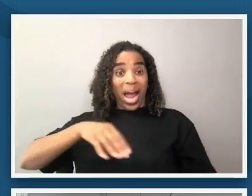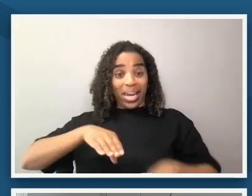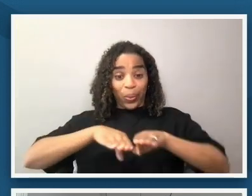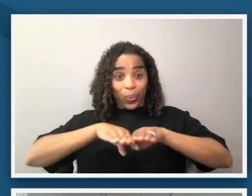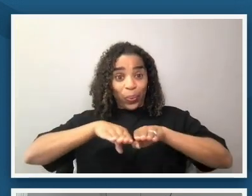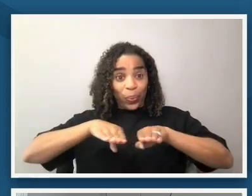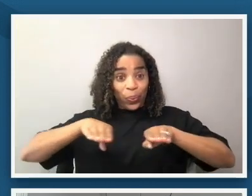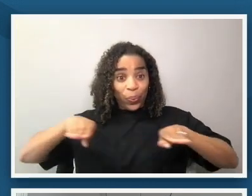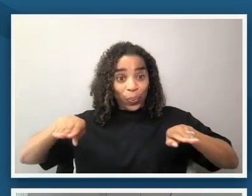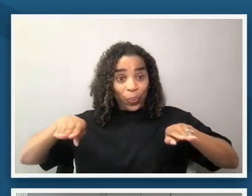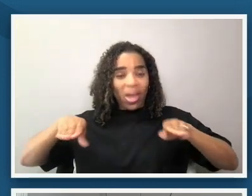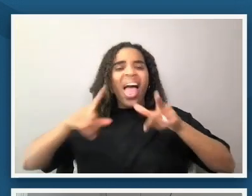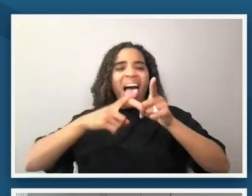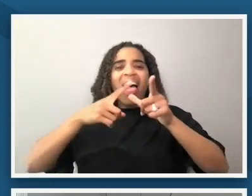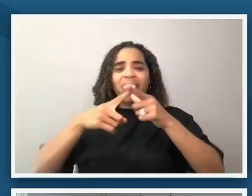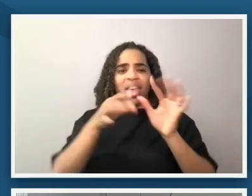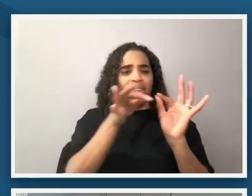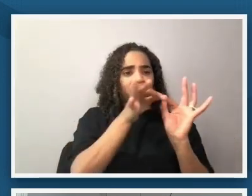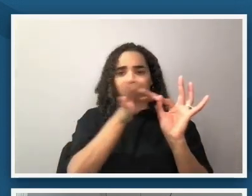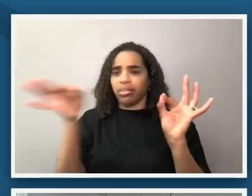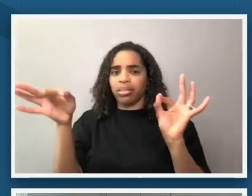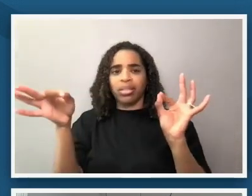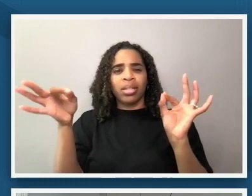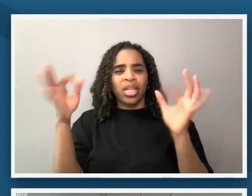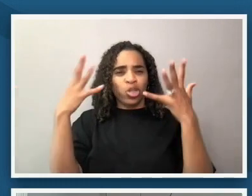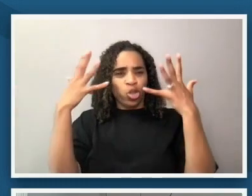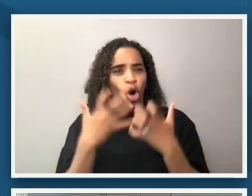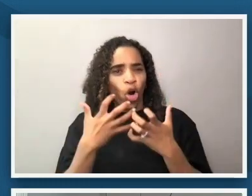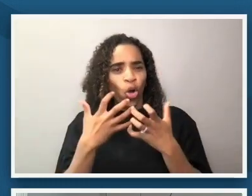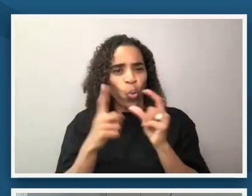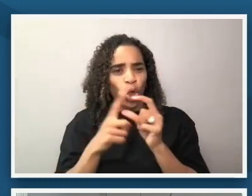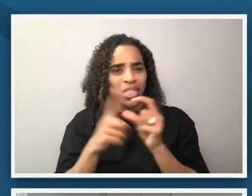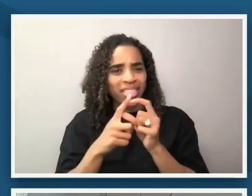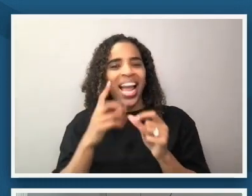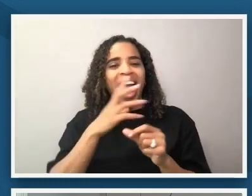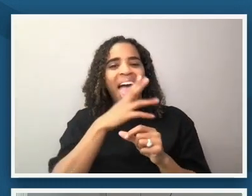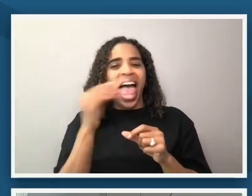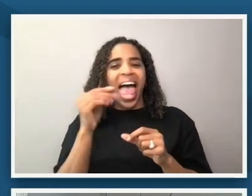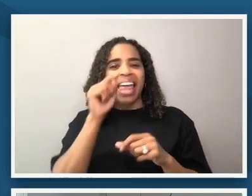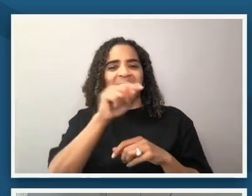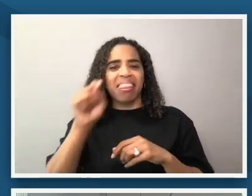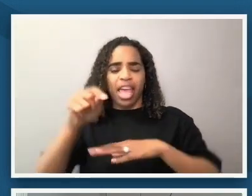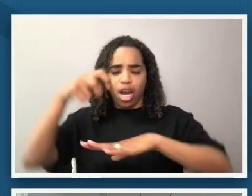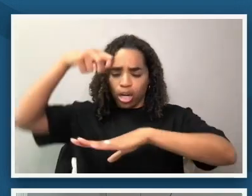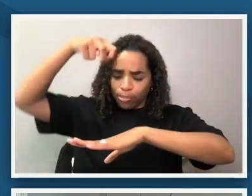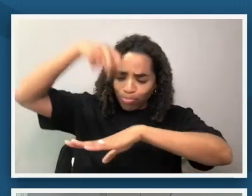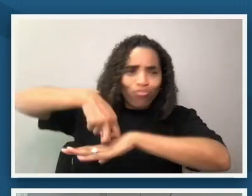on top of it and it's they are kneeling on this idea